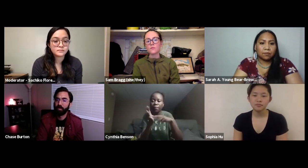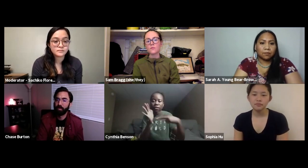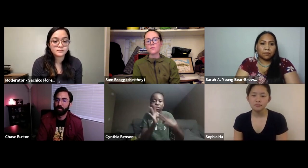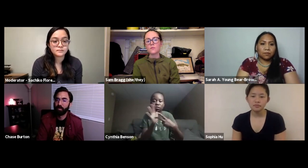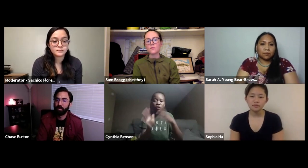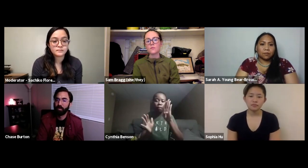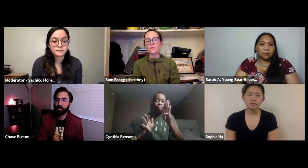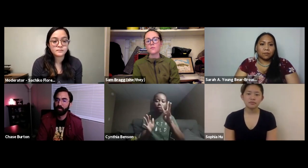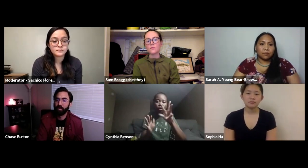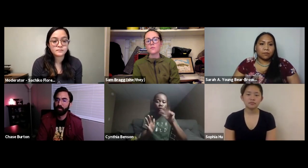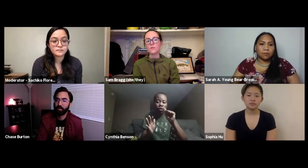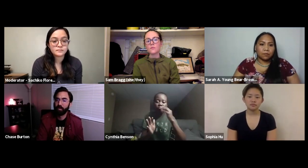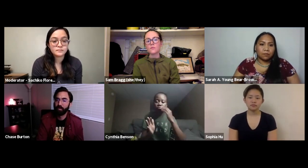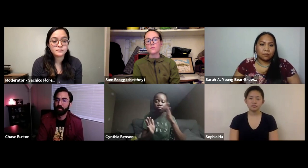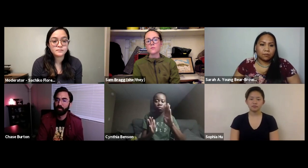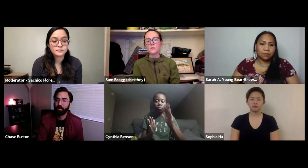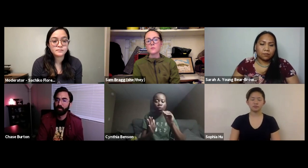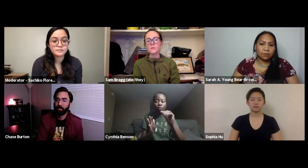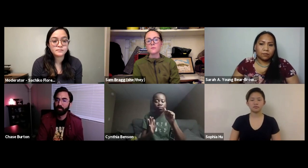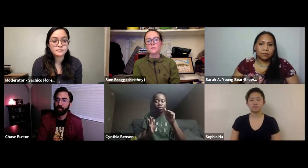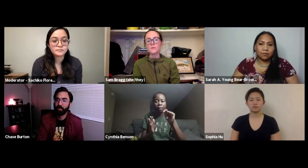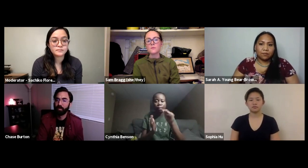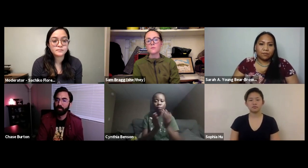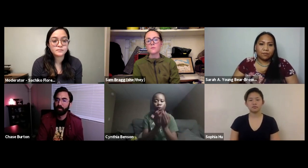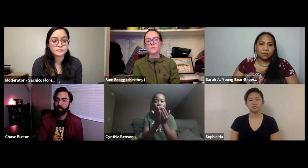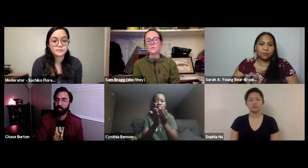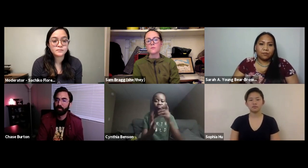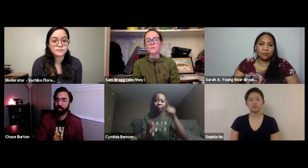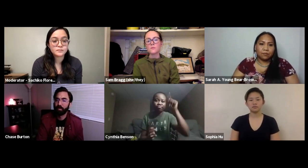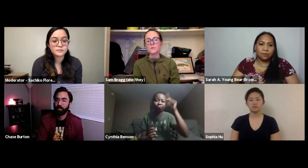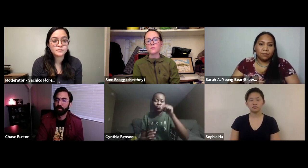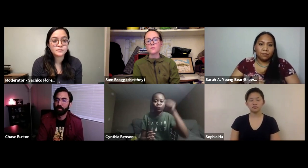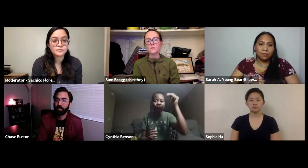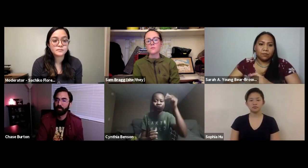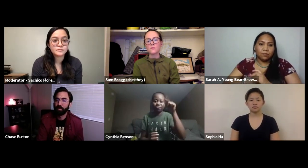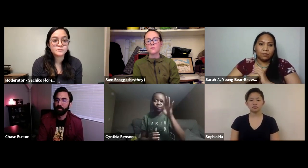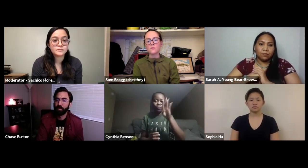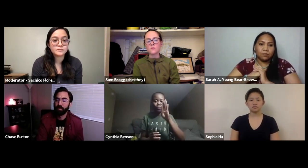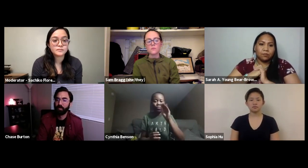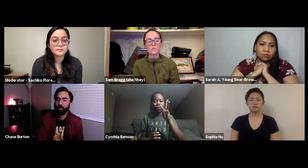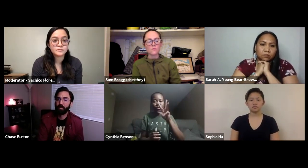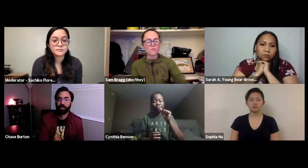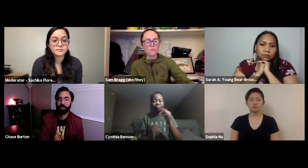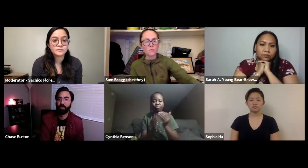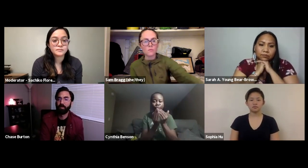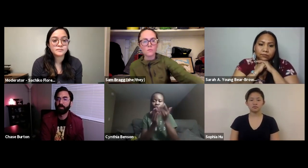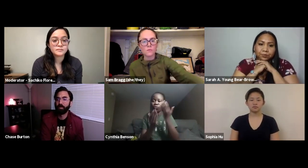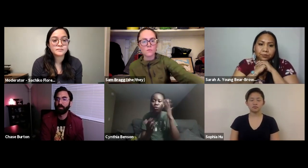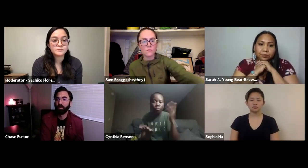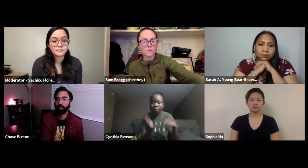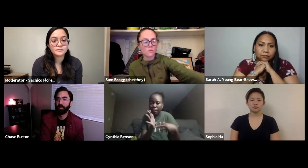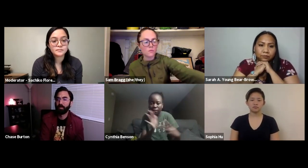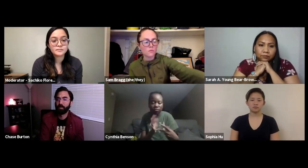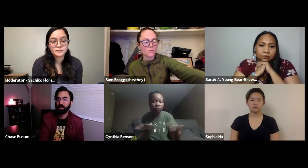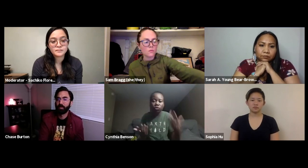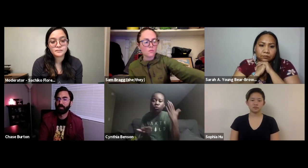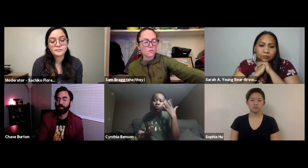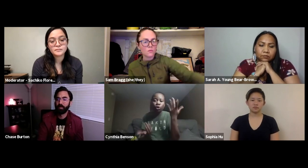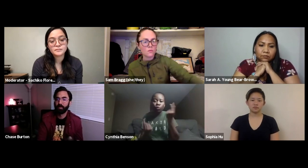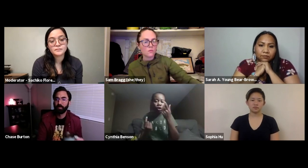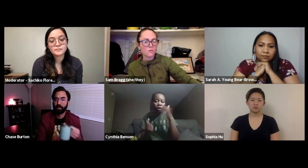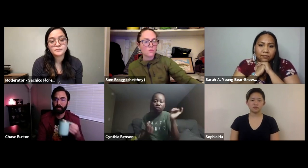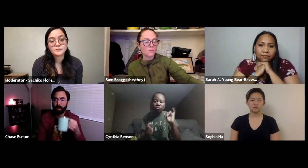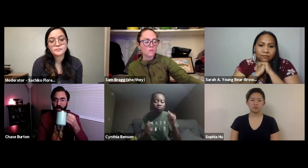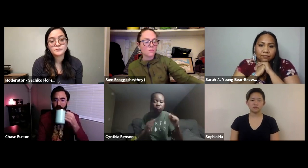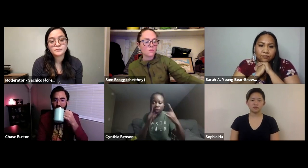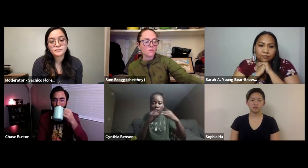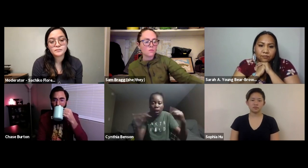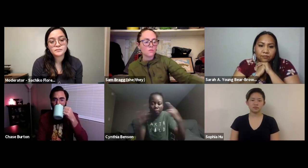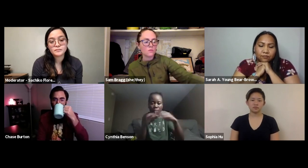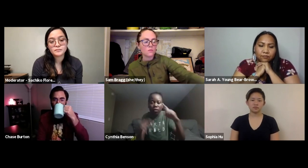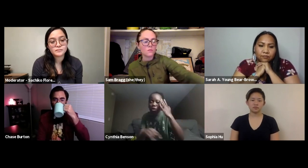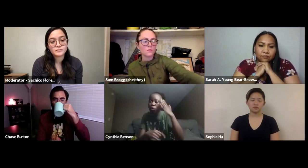backpack should look like. BWCA like what does that mean?What does it look like? How